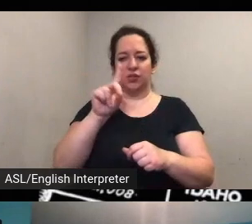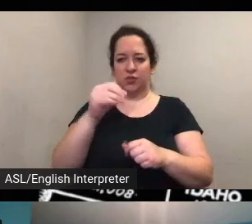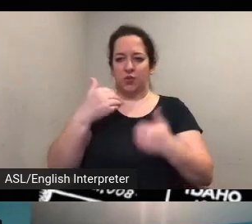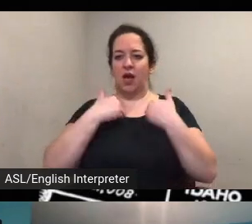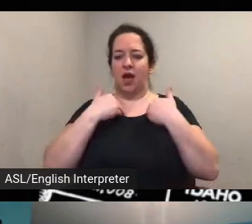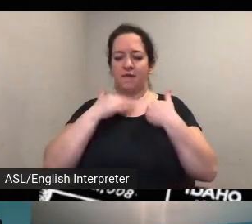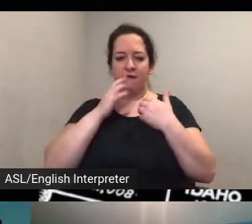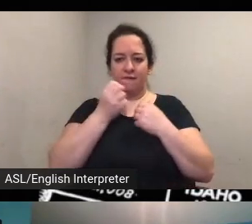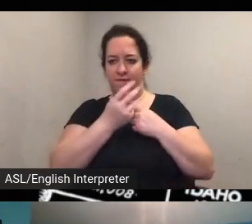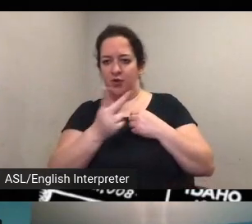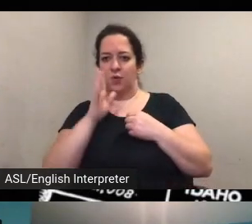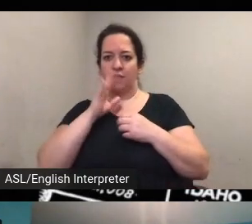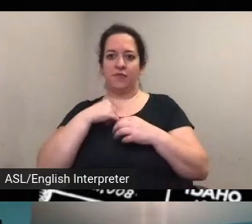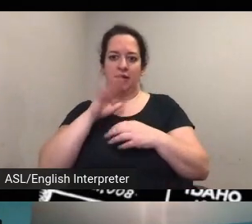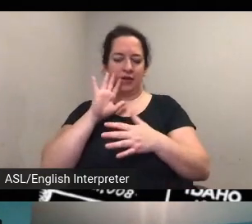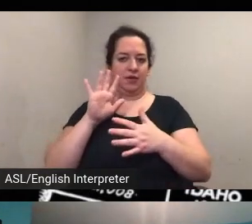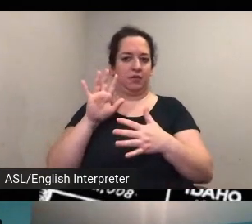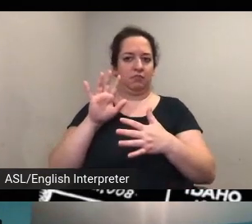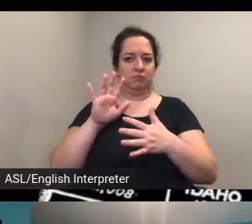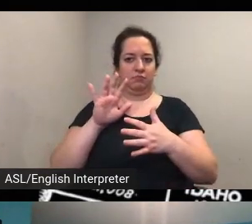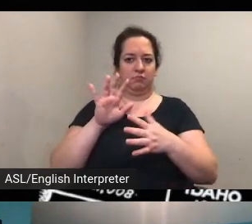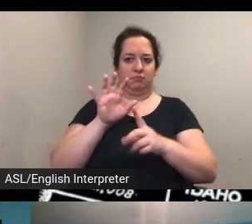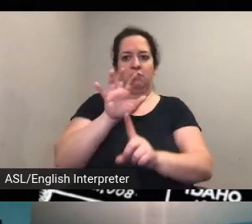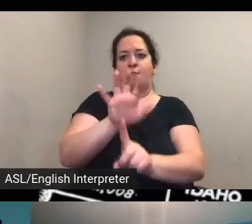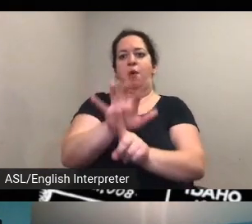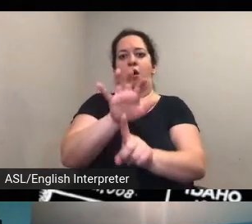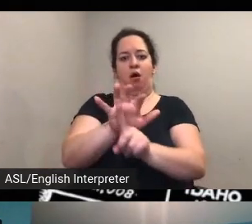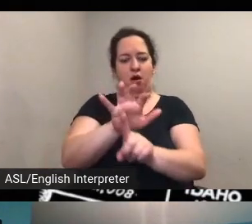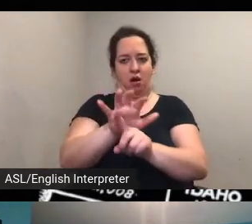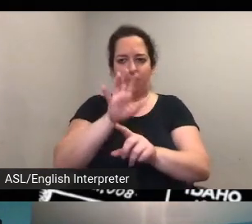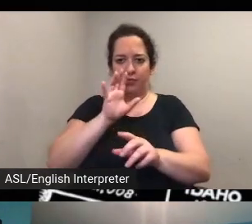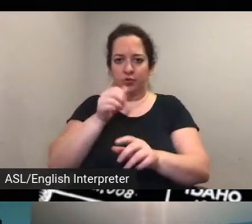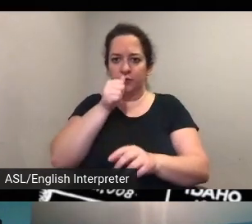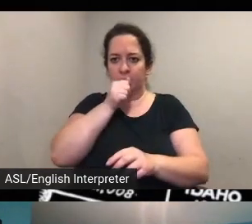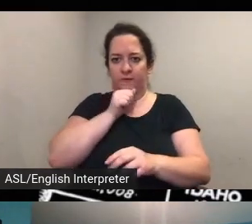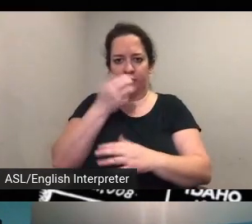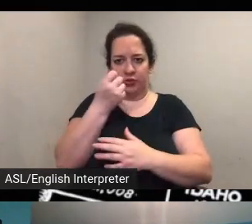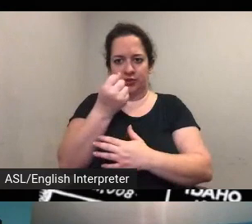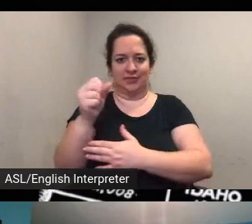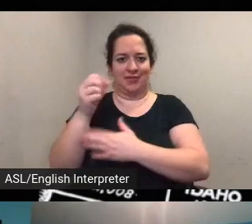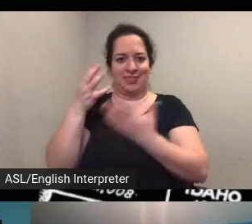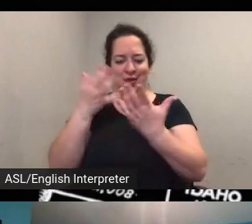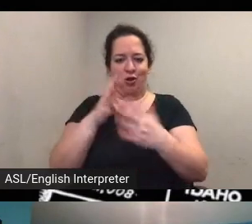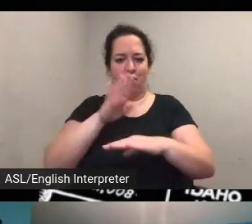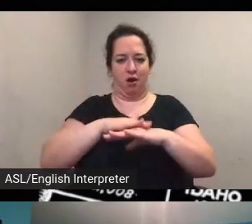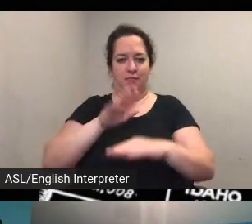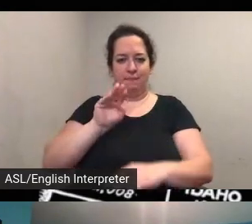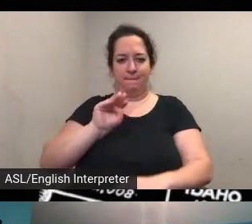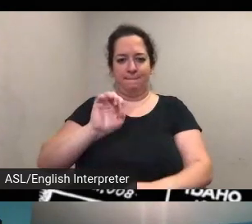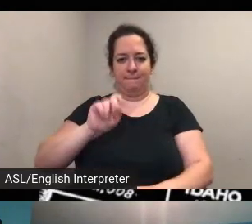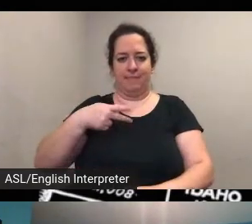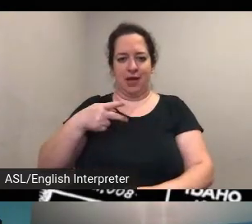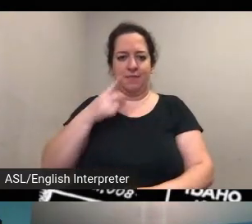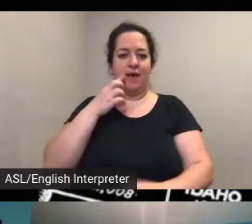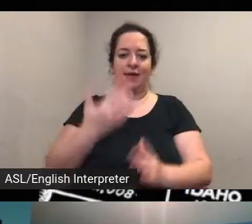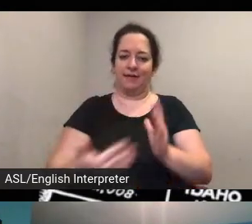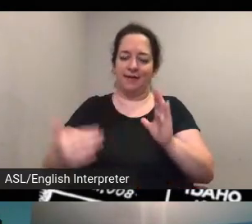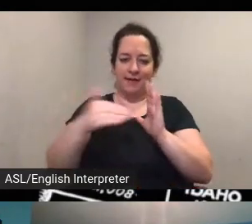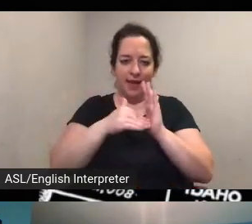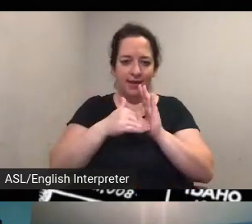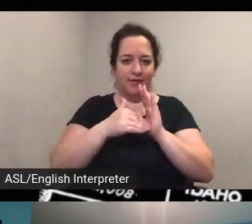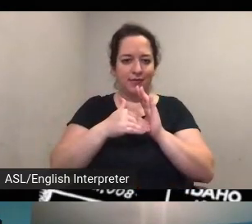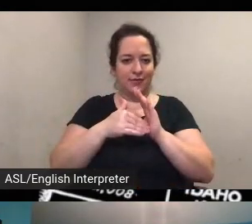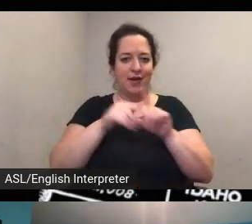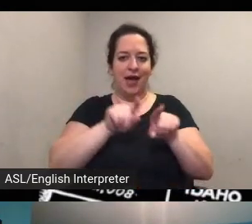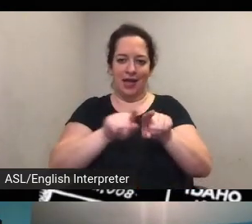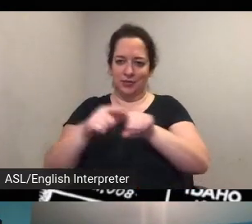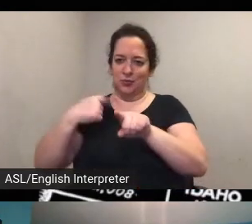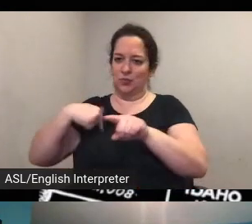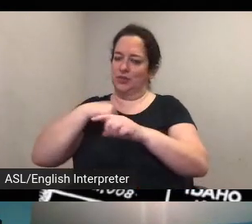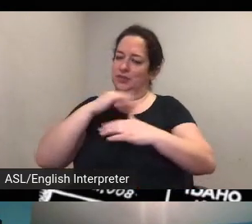uh from puerto rico on on our map and um again as we build we're going to